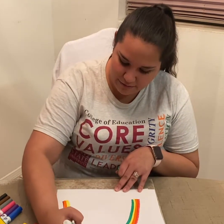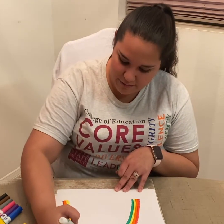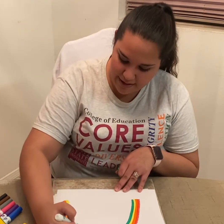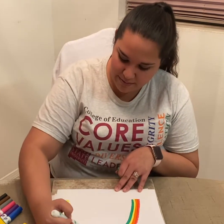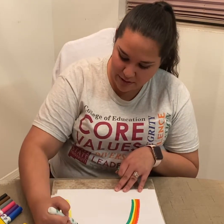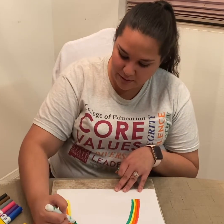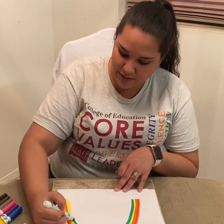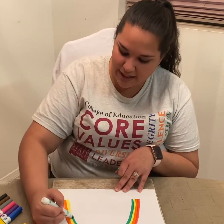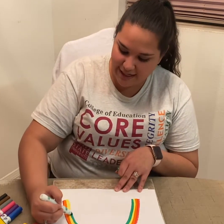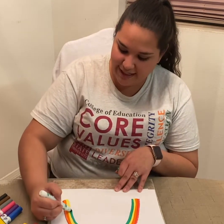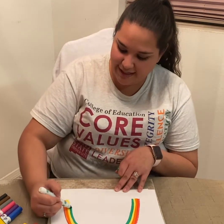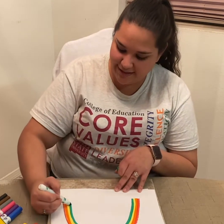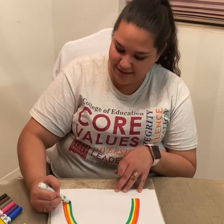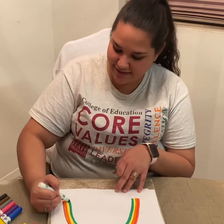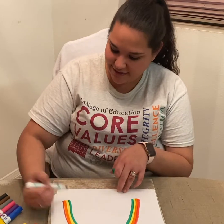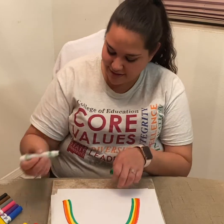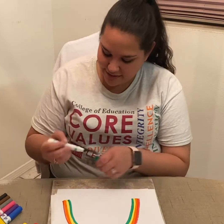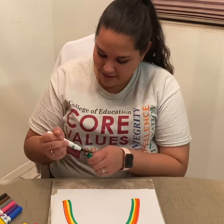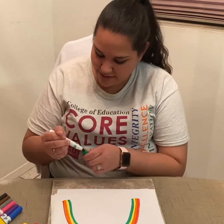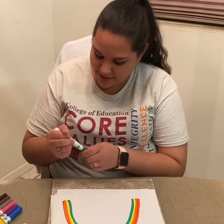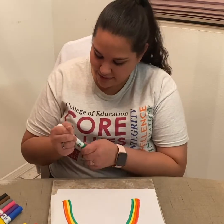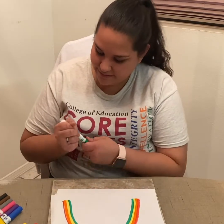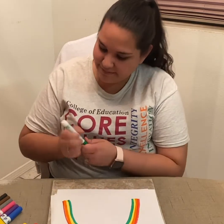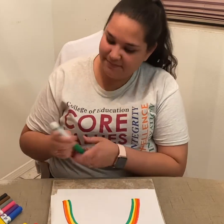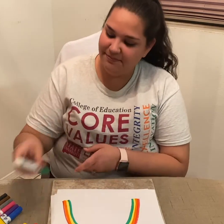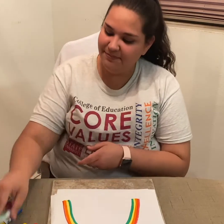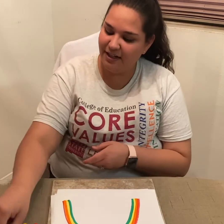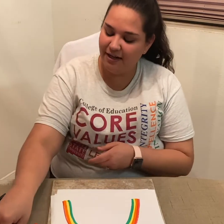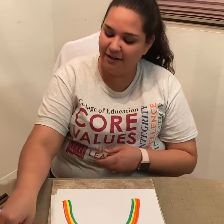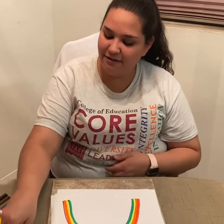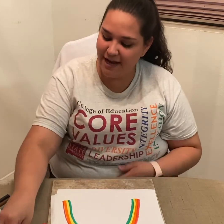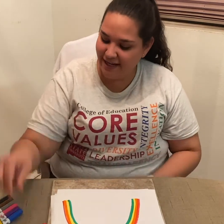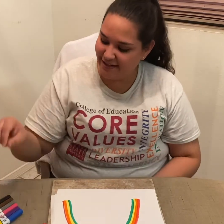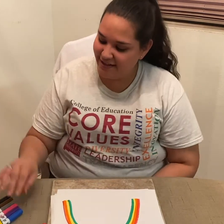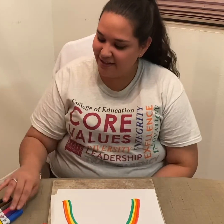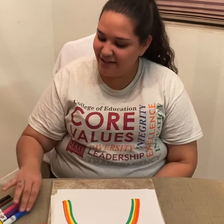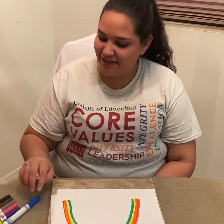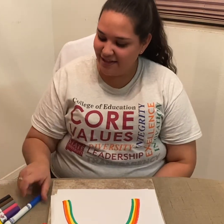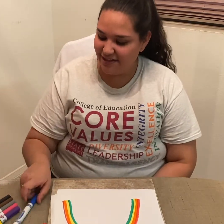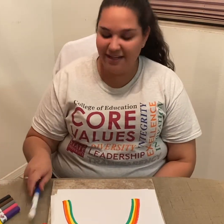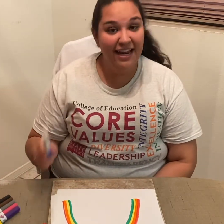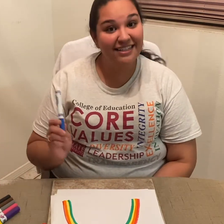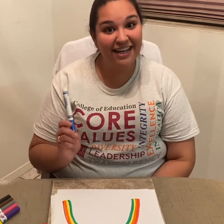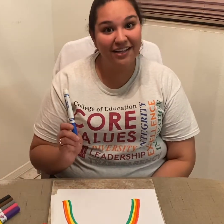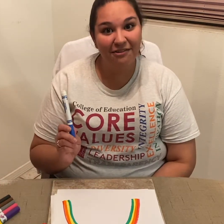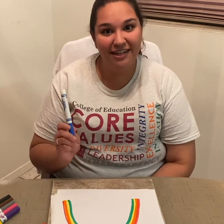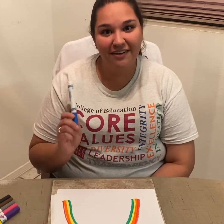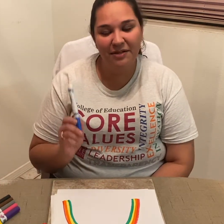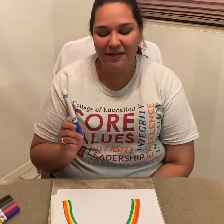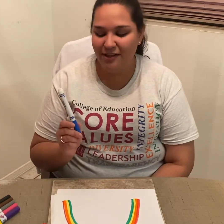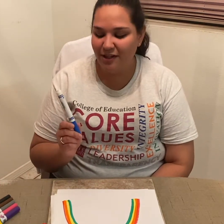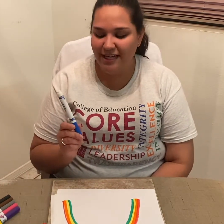rainbow line. All right, so the next color we're going to be learning